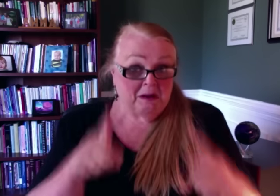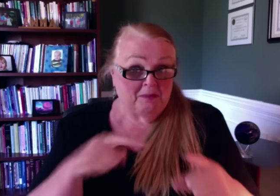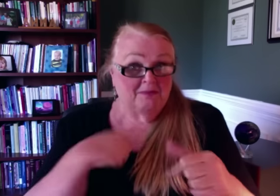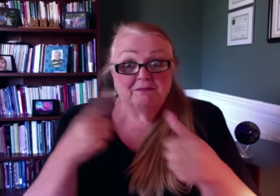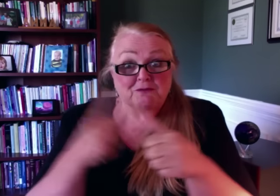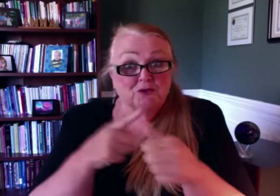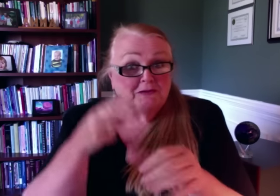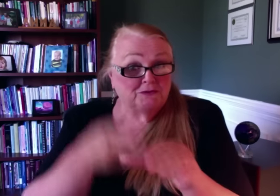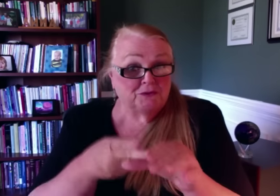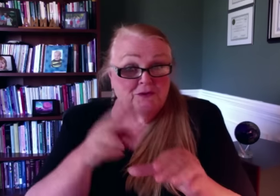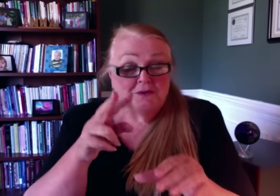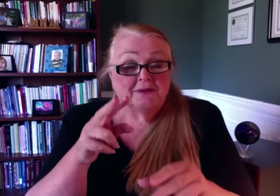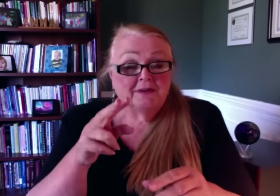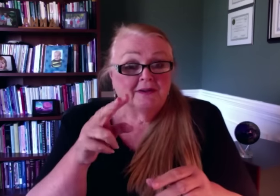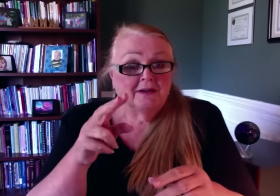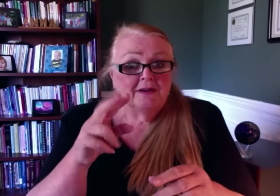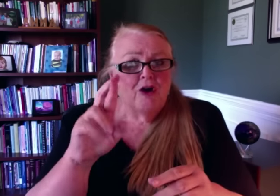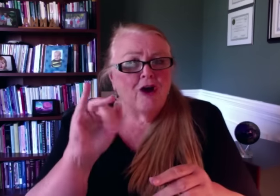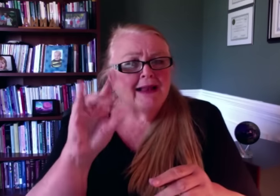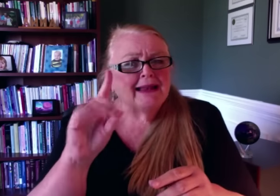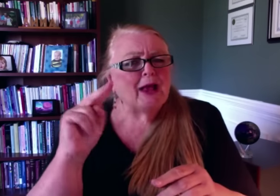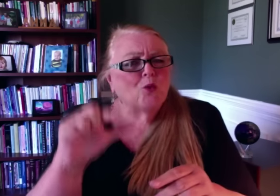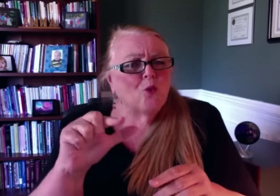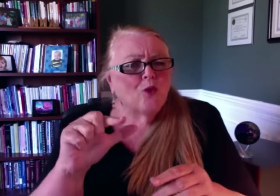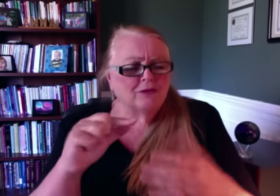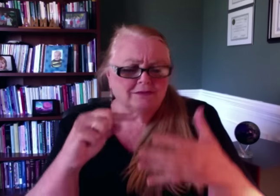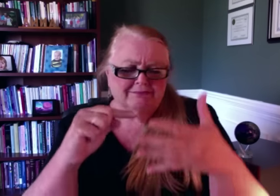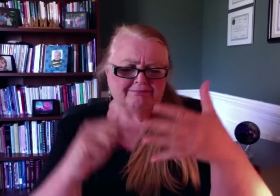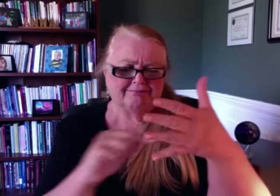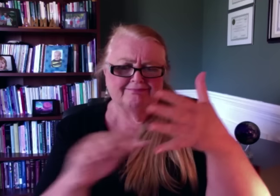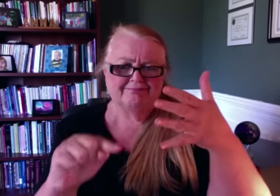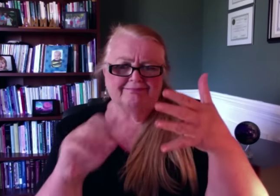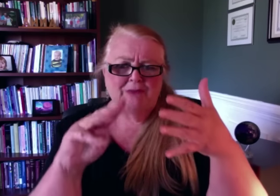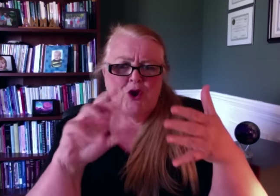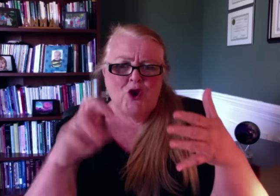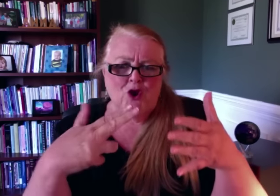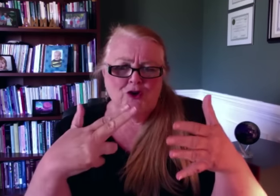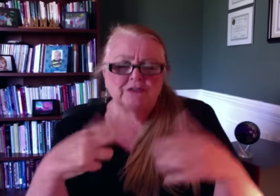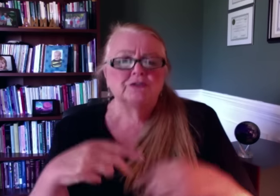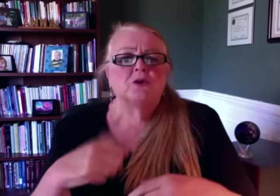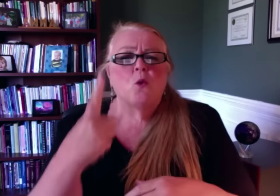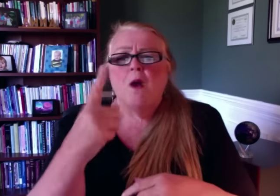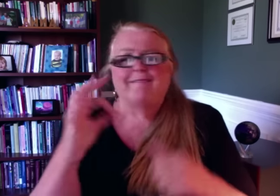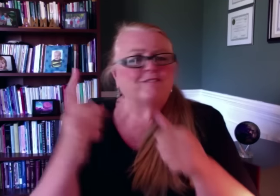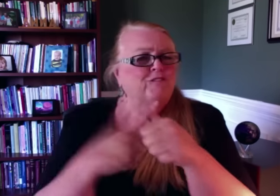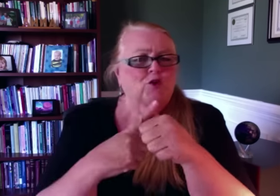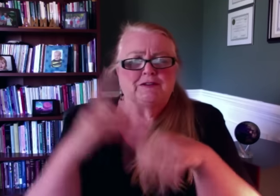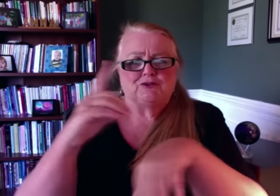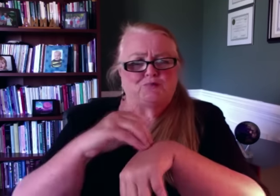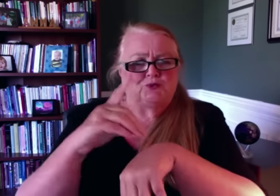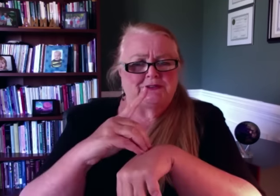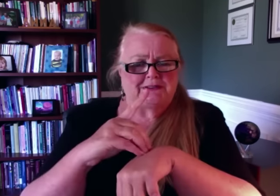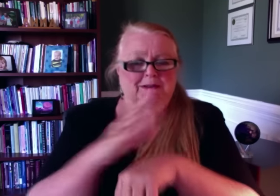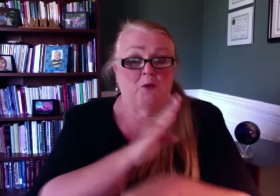When I was first hired at the end of March, one of the primary tasks the Board of